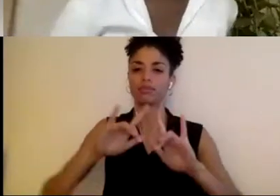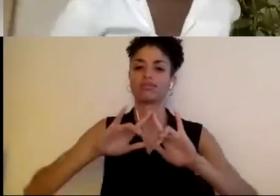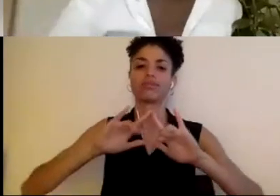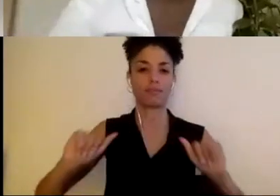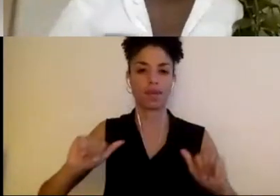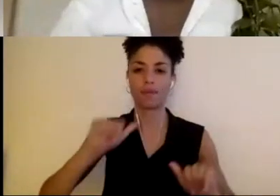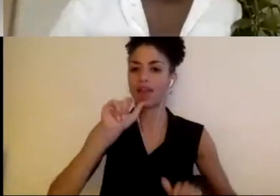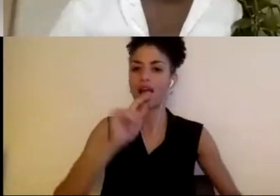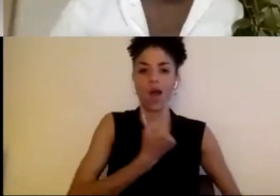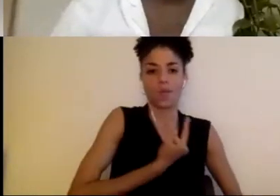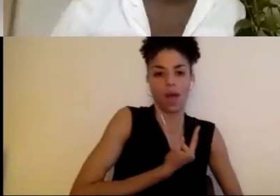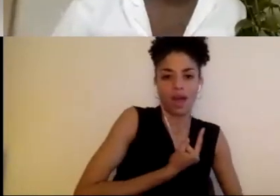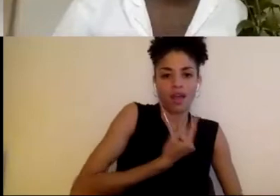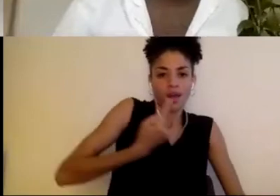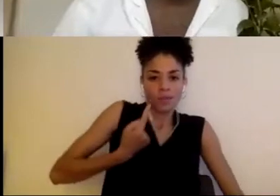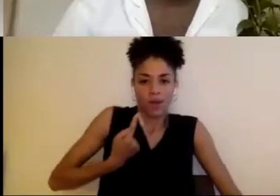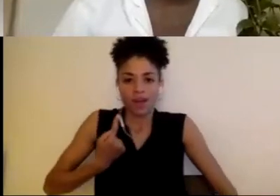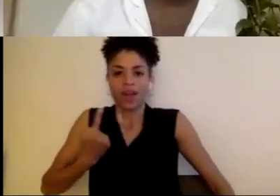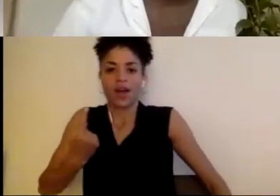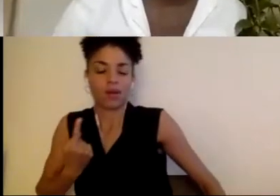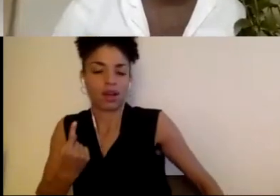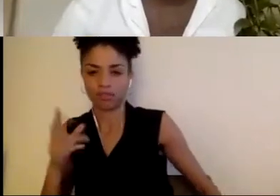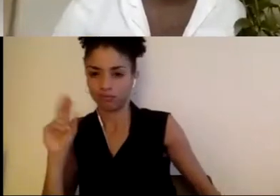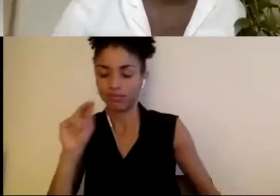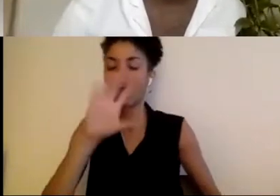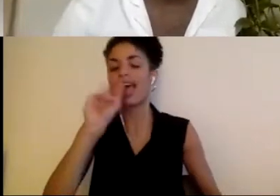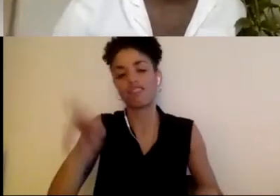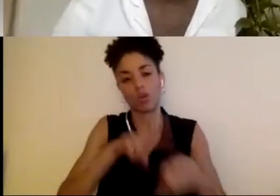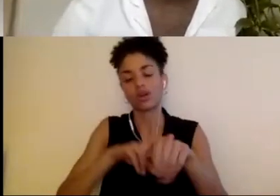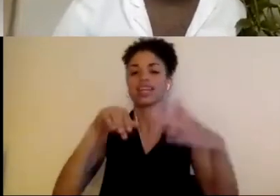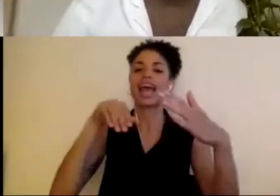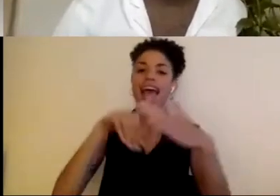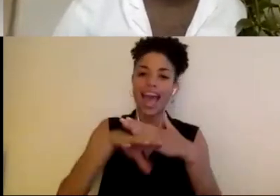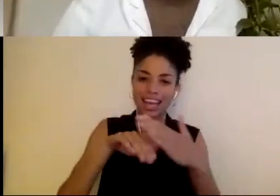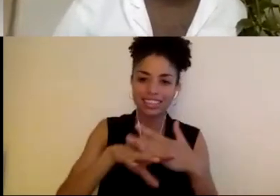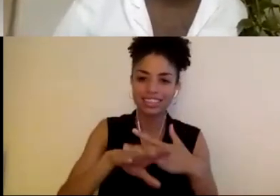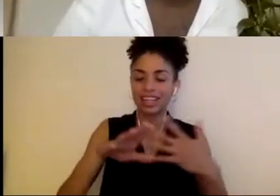And then, of course, access in every point of any kind